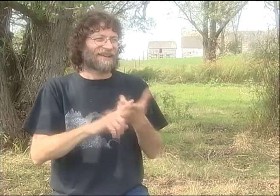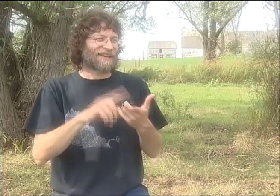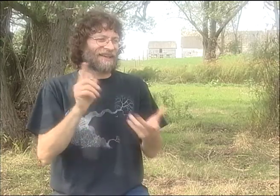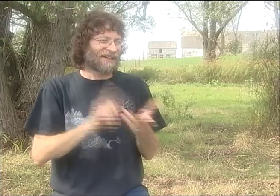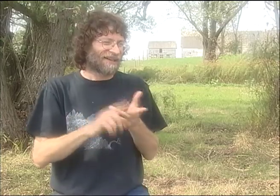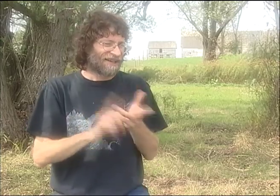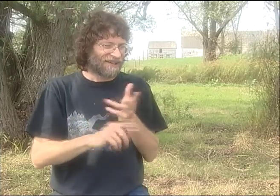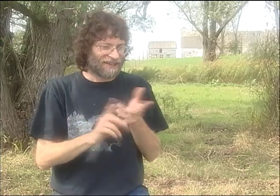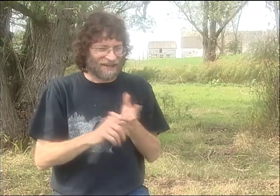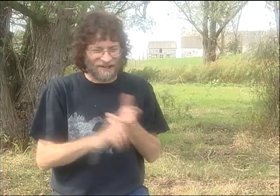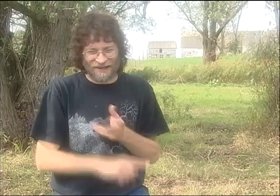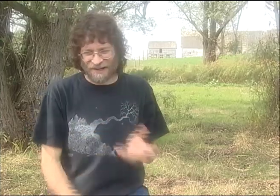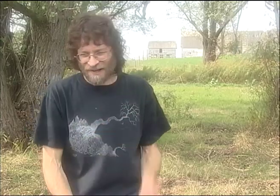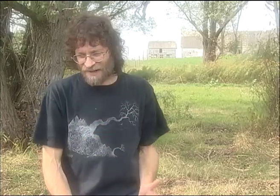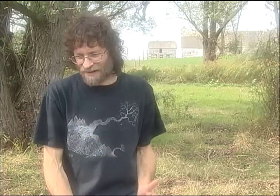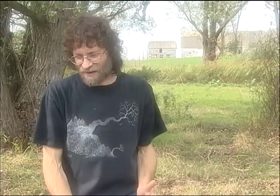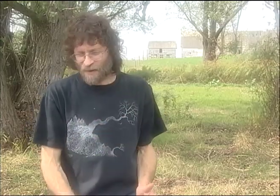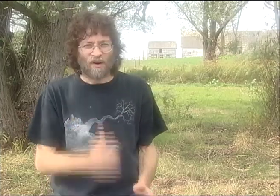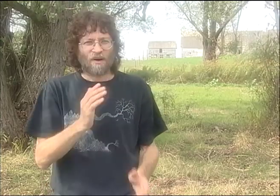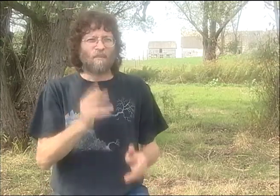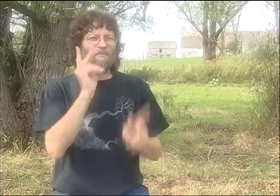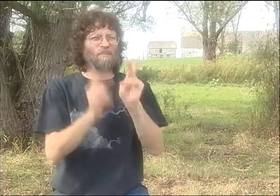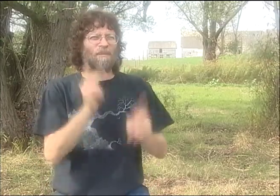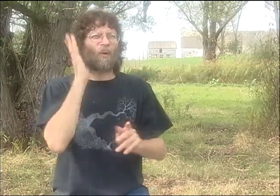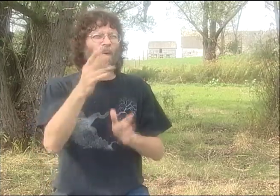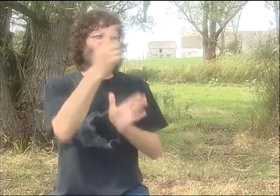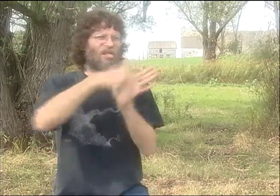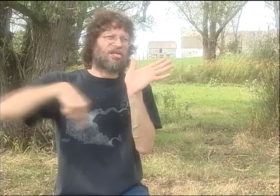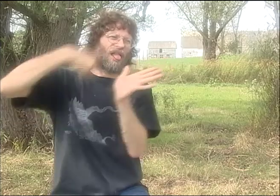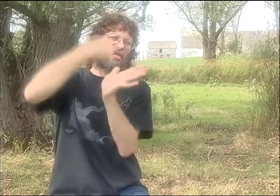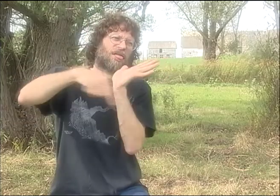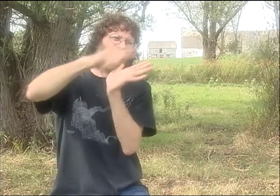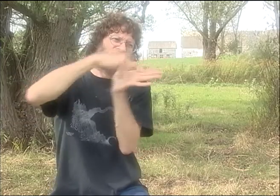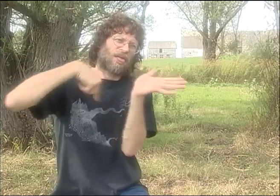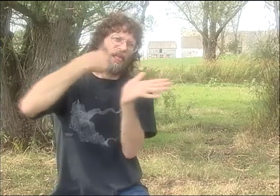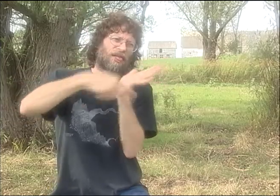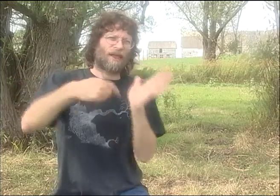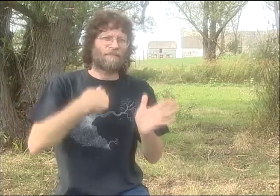I HOPED PEOPLE LIKED THE POEMS. I HOPED THAT THEY LIKED WHAT WE CREATED.